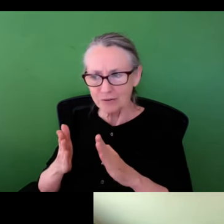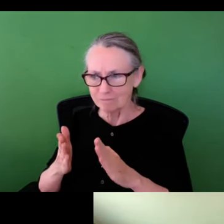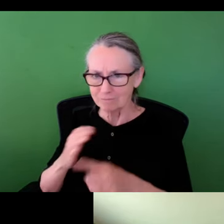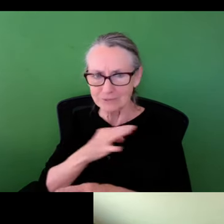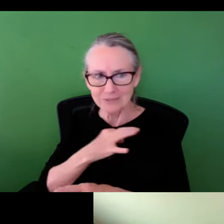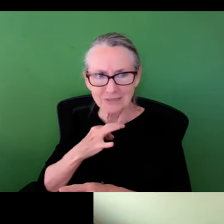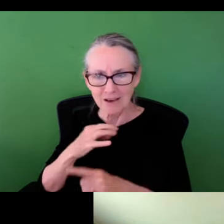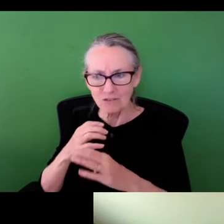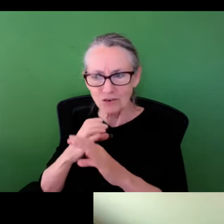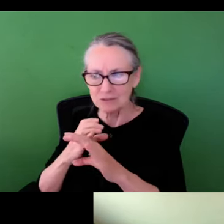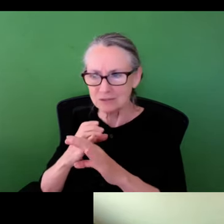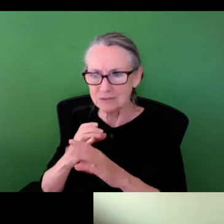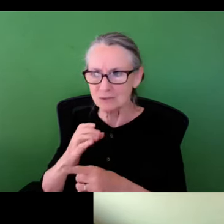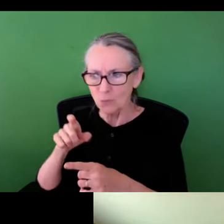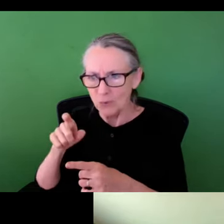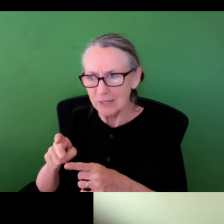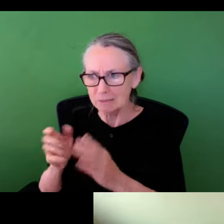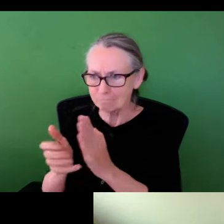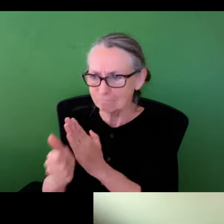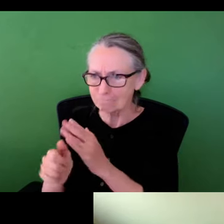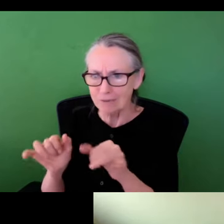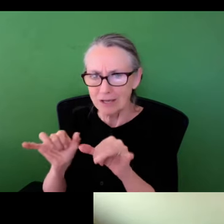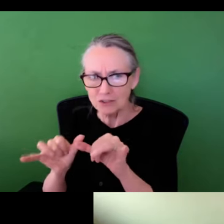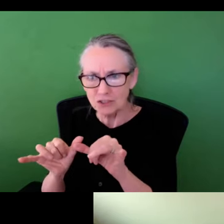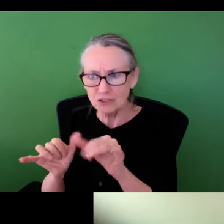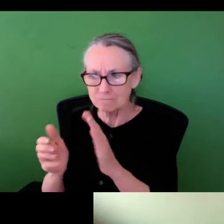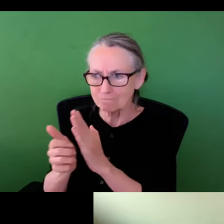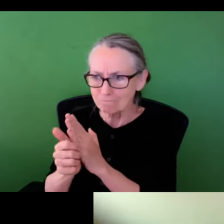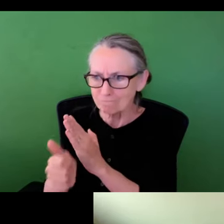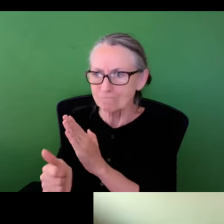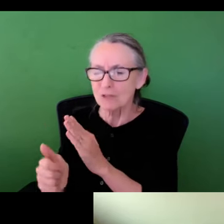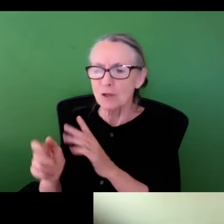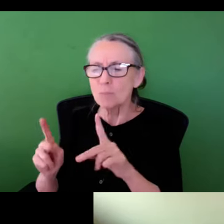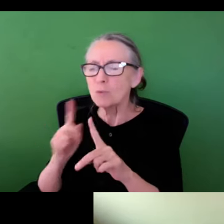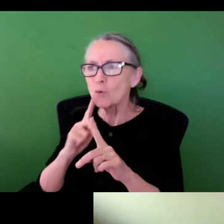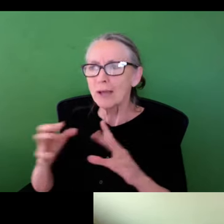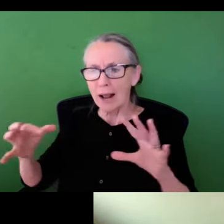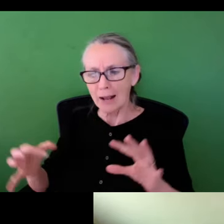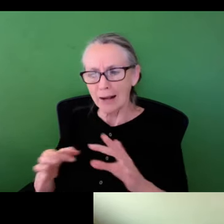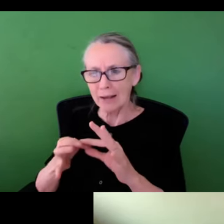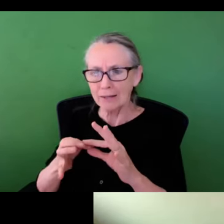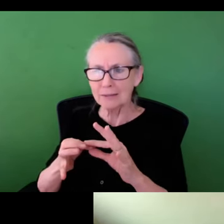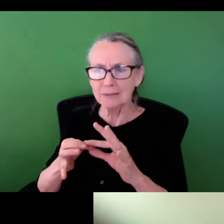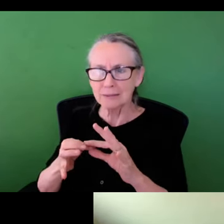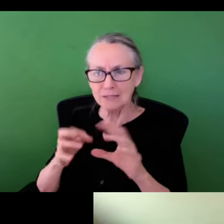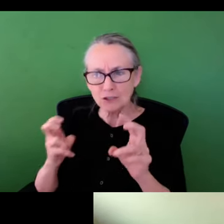operator crisis in terms of municipal engineers shortage and staff, and people that are sort of able